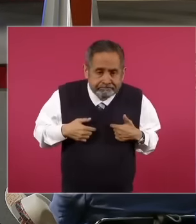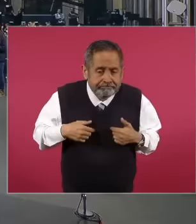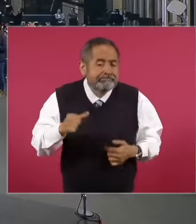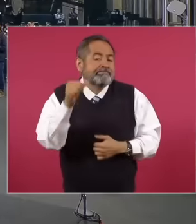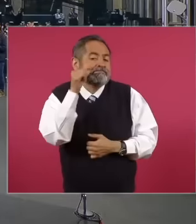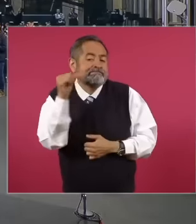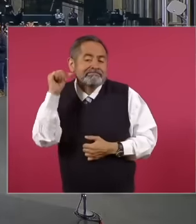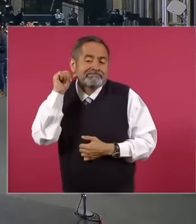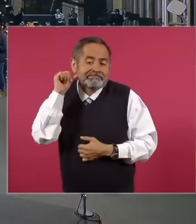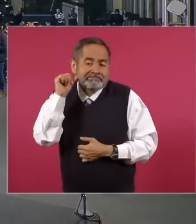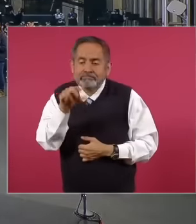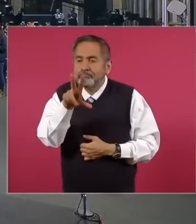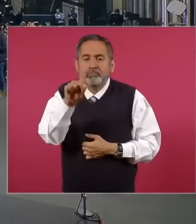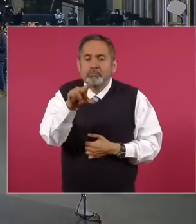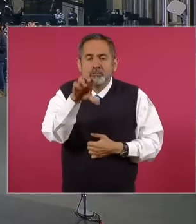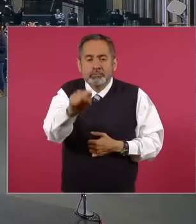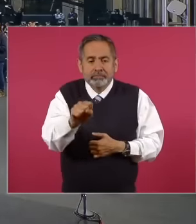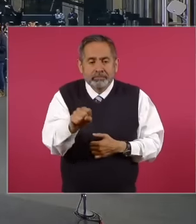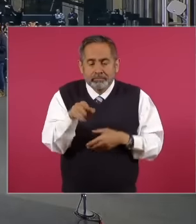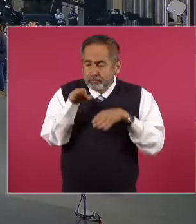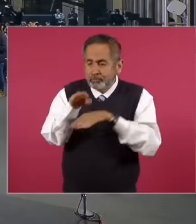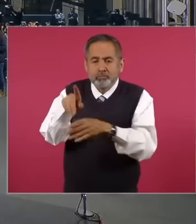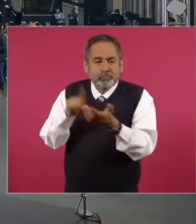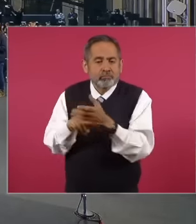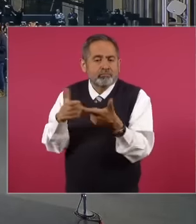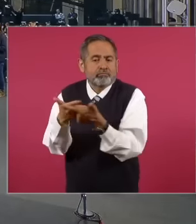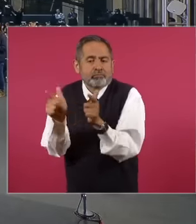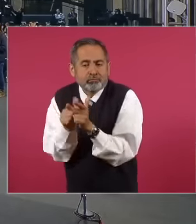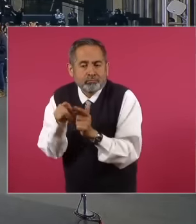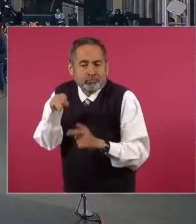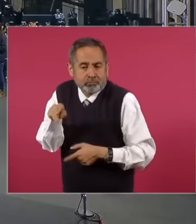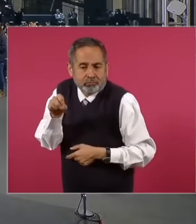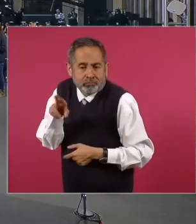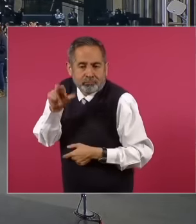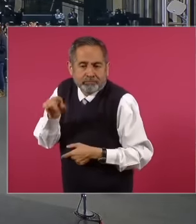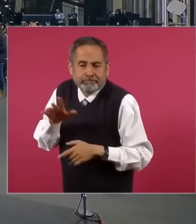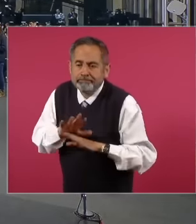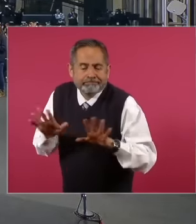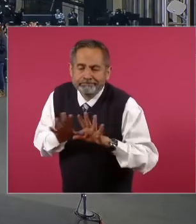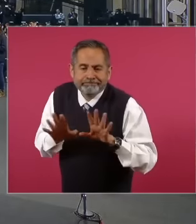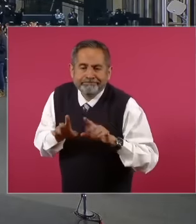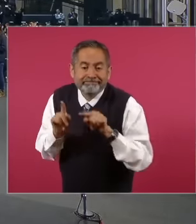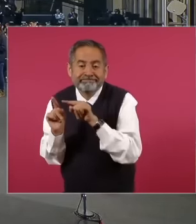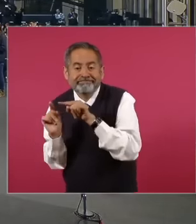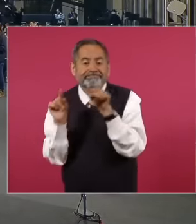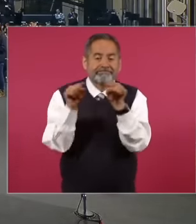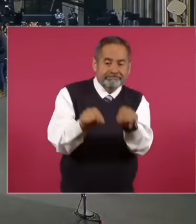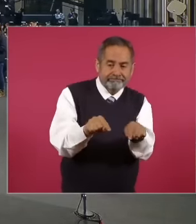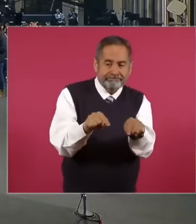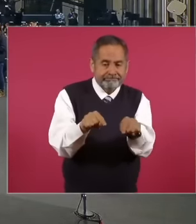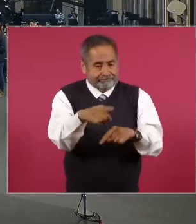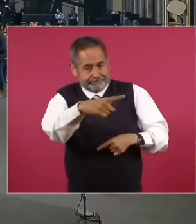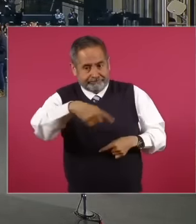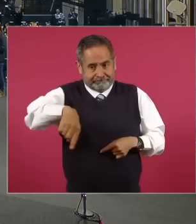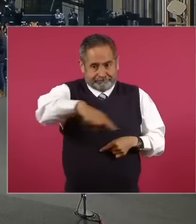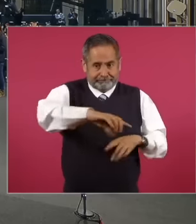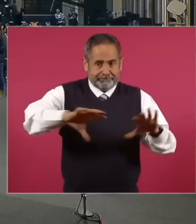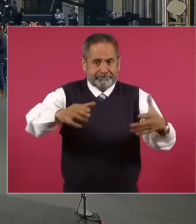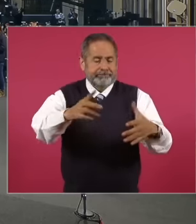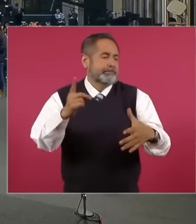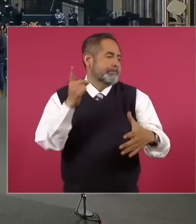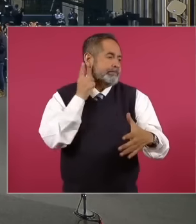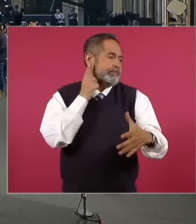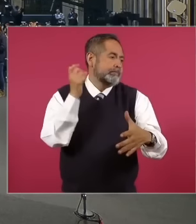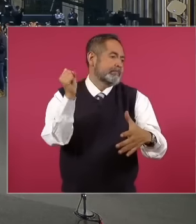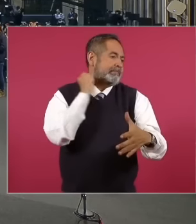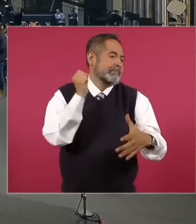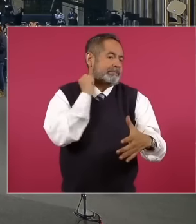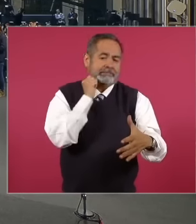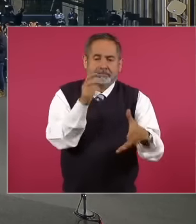strictly partisan matter is a matter that has to do with the legislative ent does not